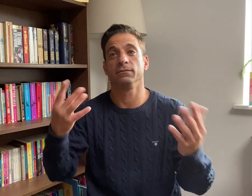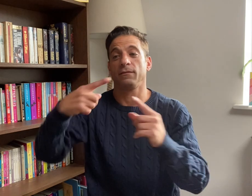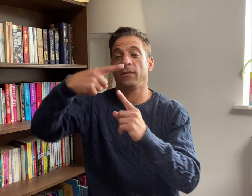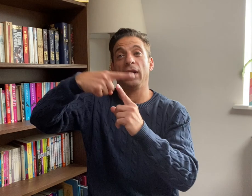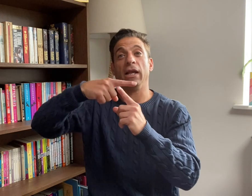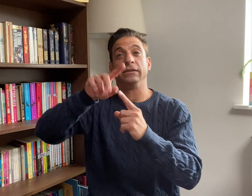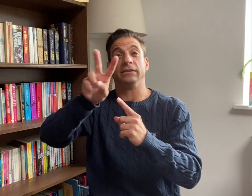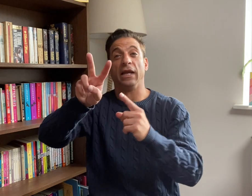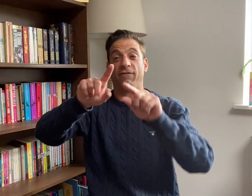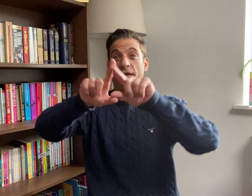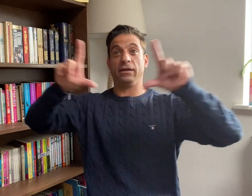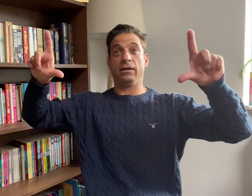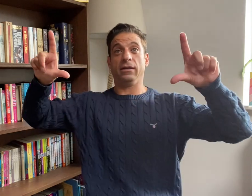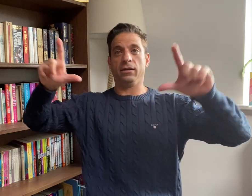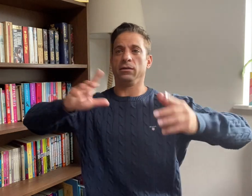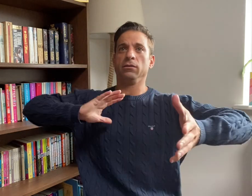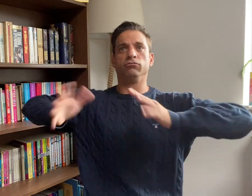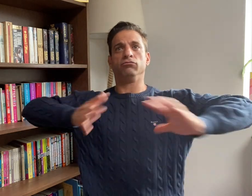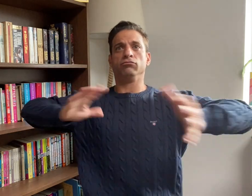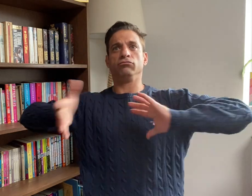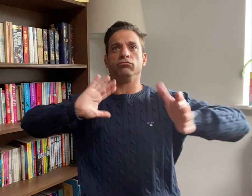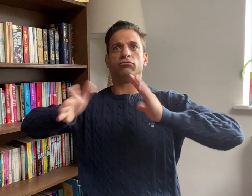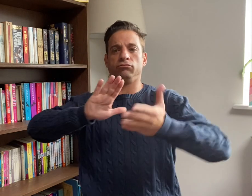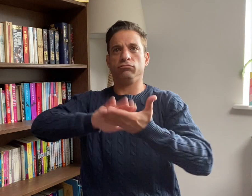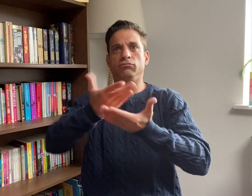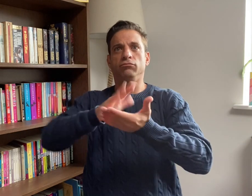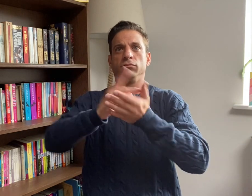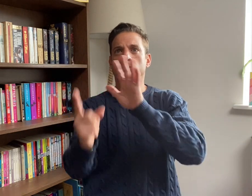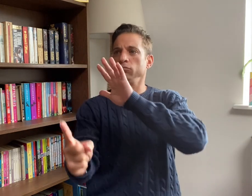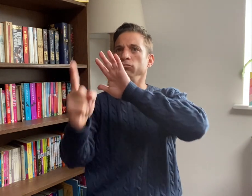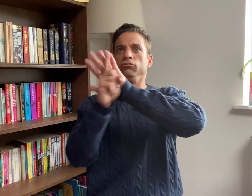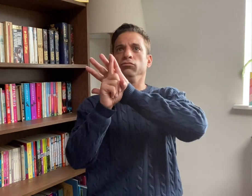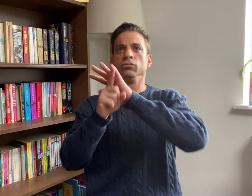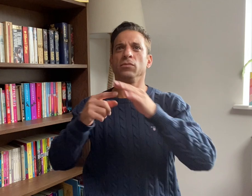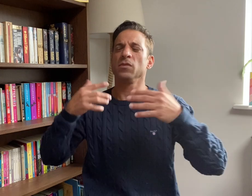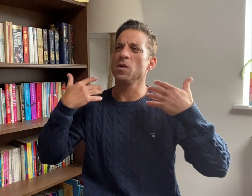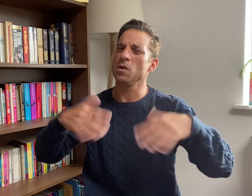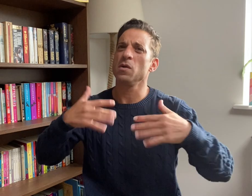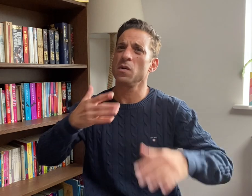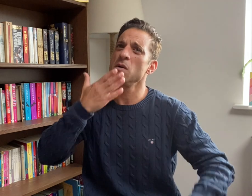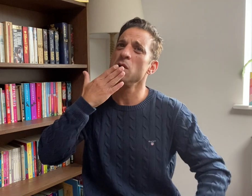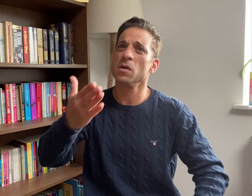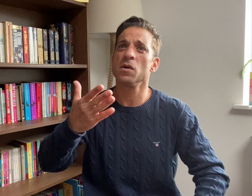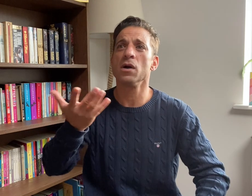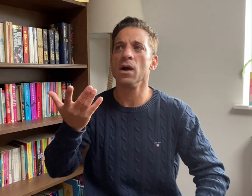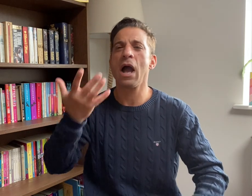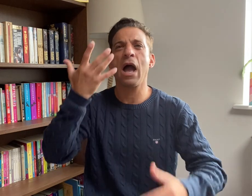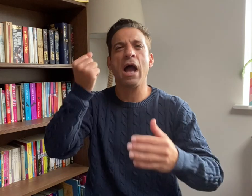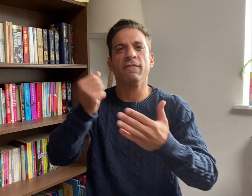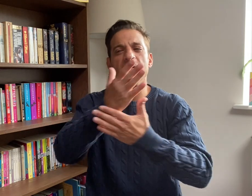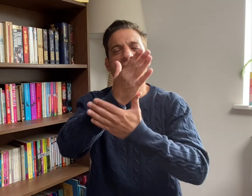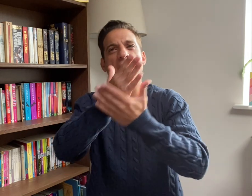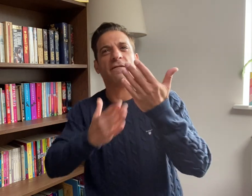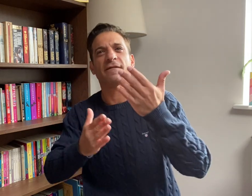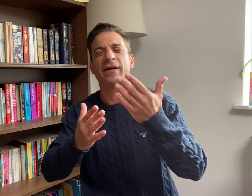As great as the benefits are of having interpreters on TV,